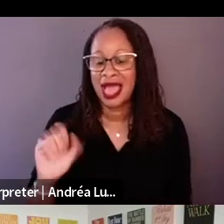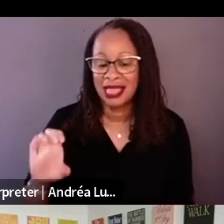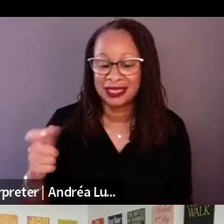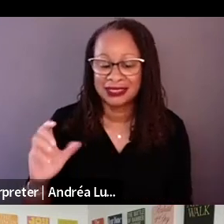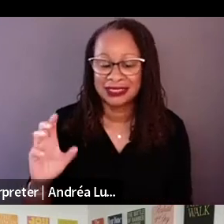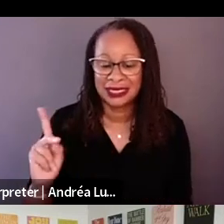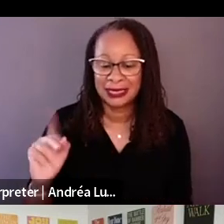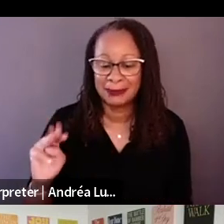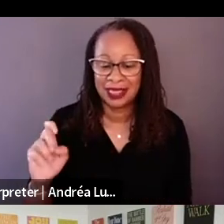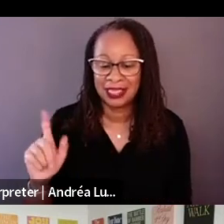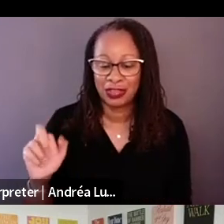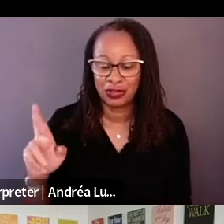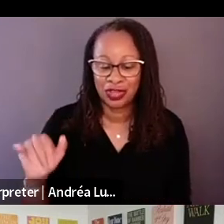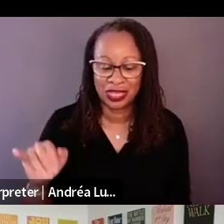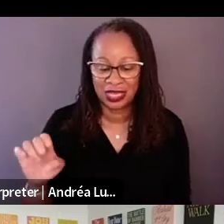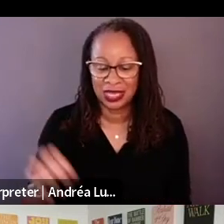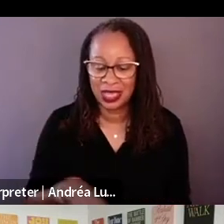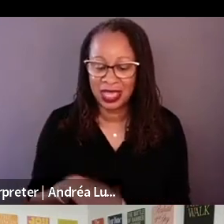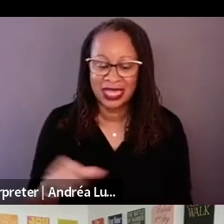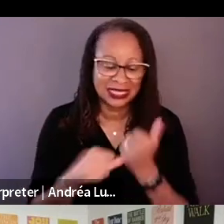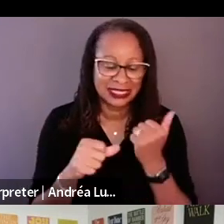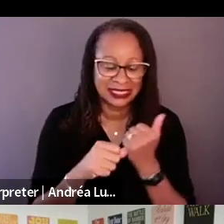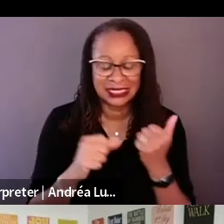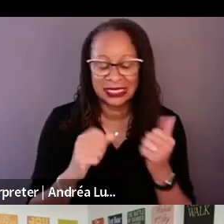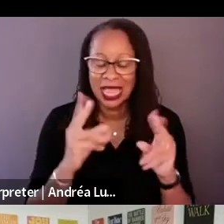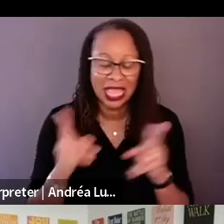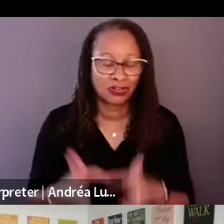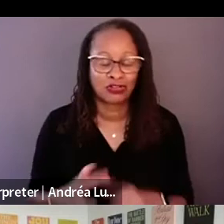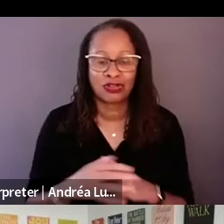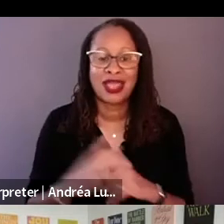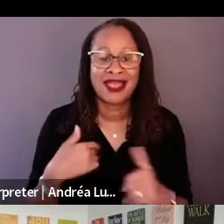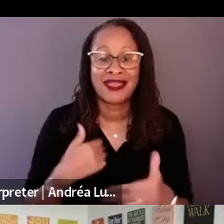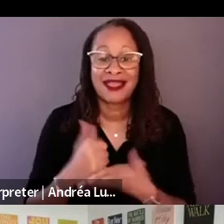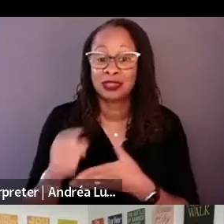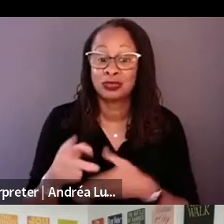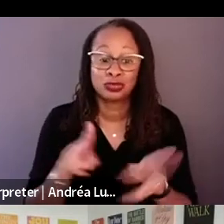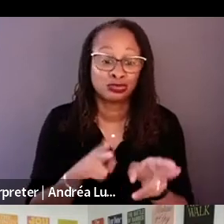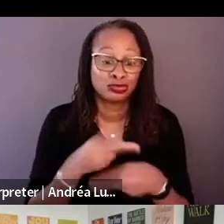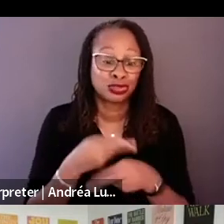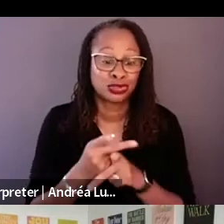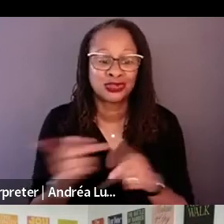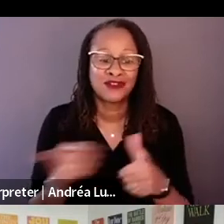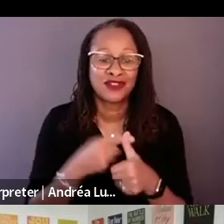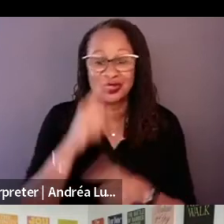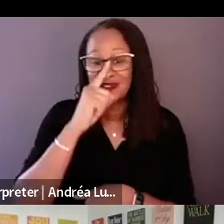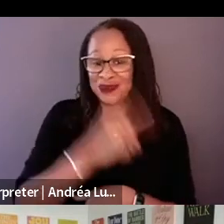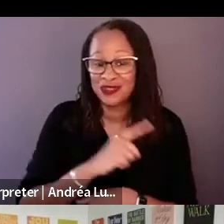I helped him produce his first fiction film and it won a big prize in Sundance .